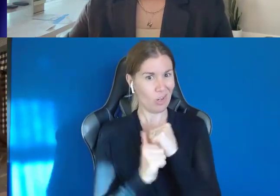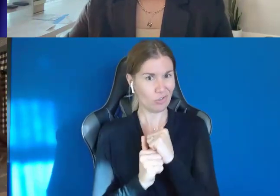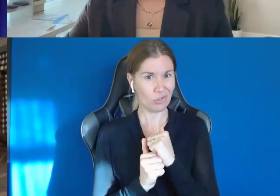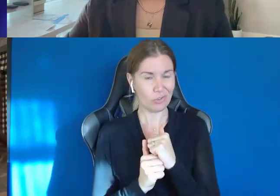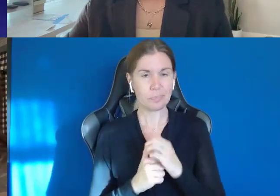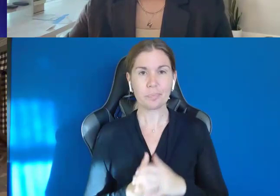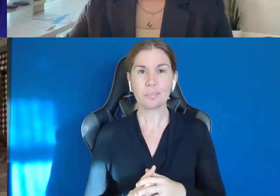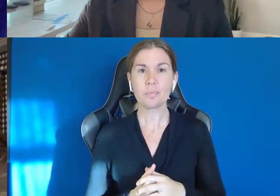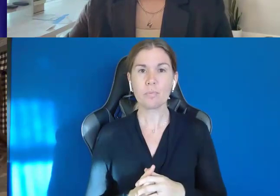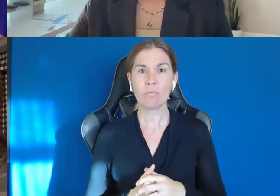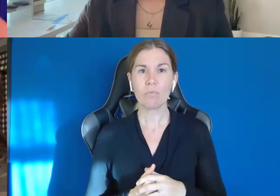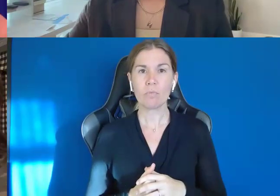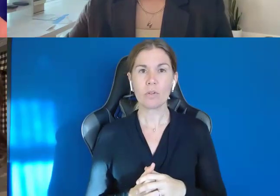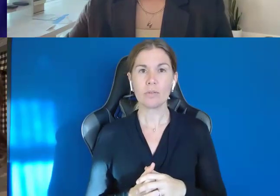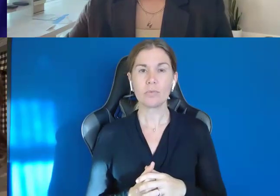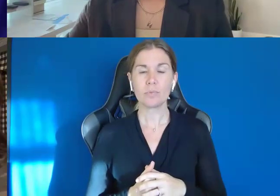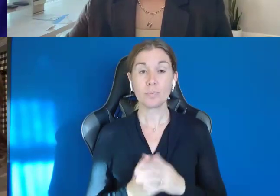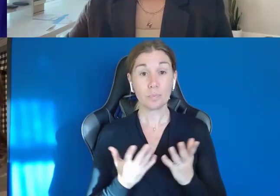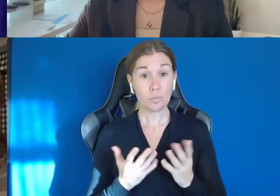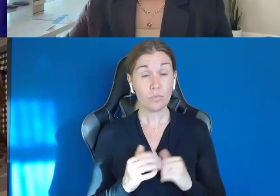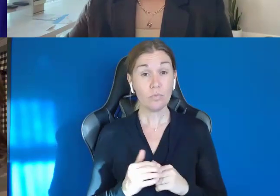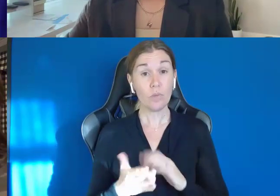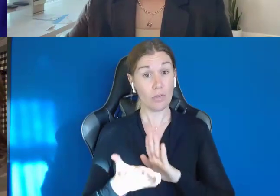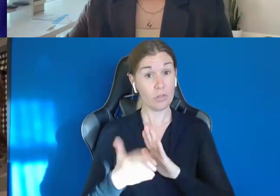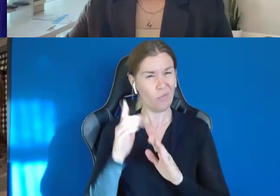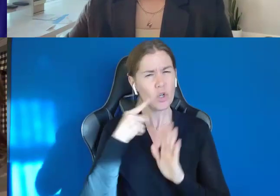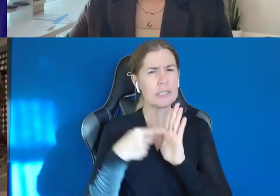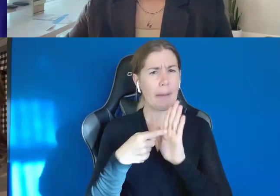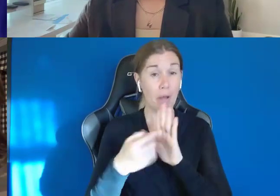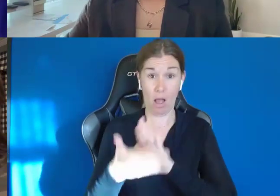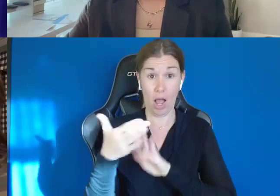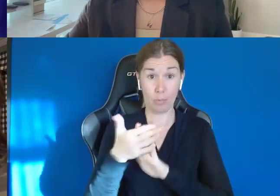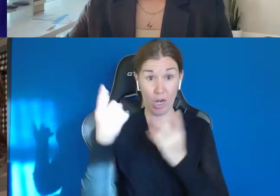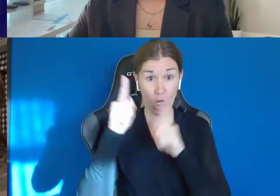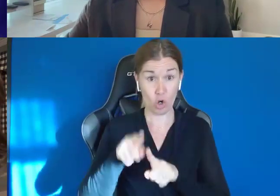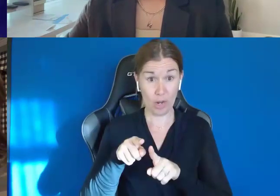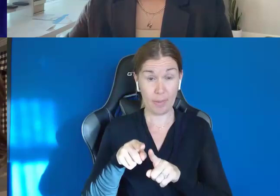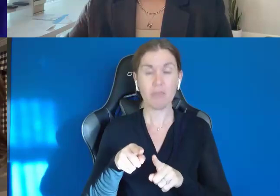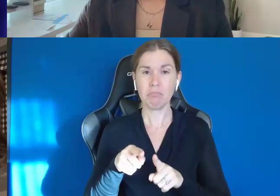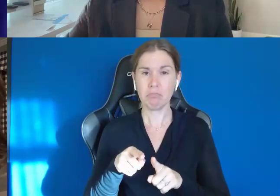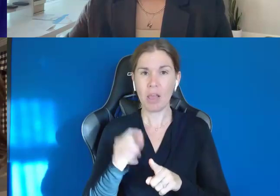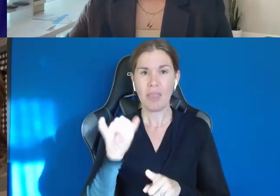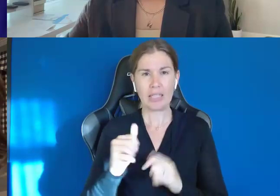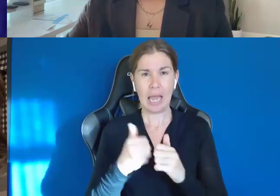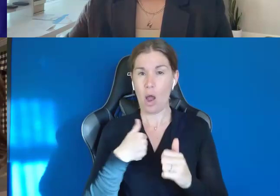So, you know, mainly with the operating agreement that we have, that's the way I am able to sign documents.